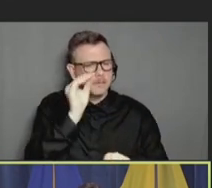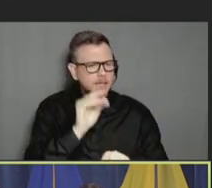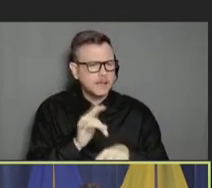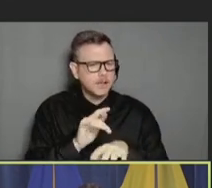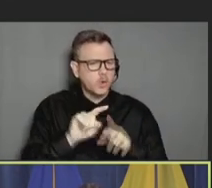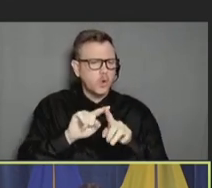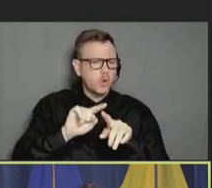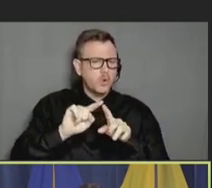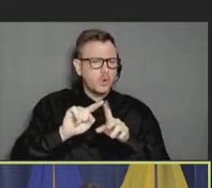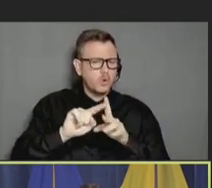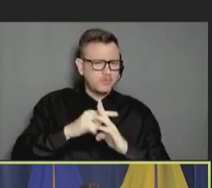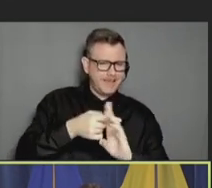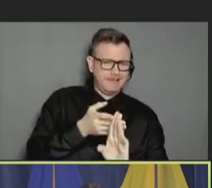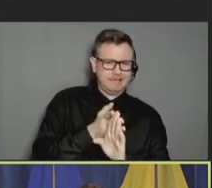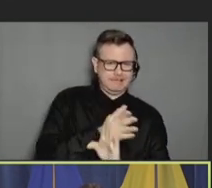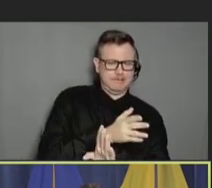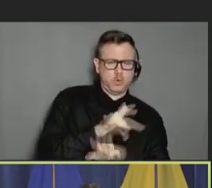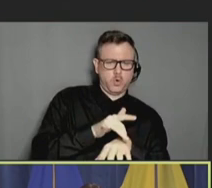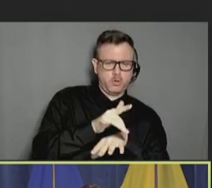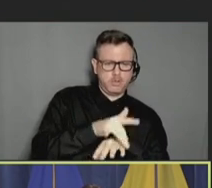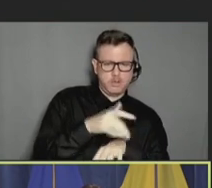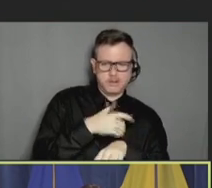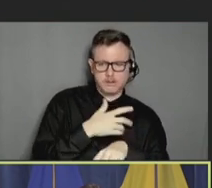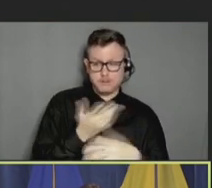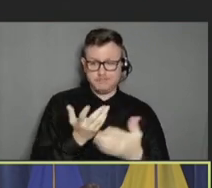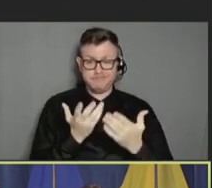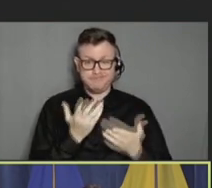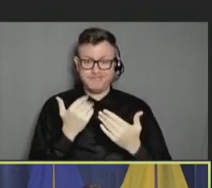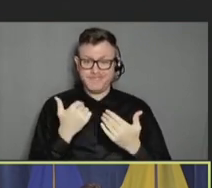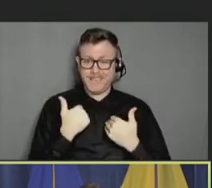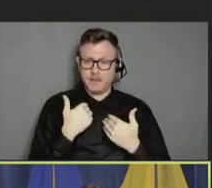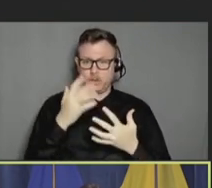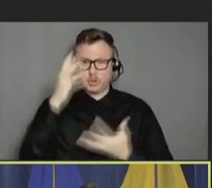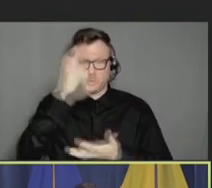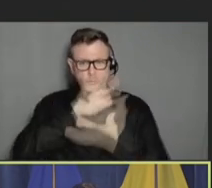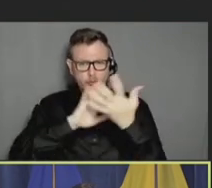really kind of informed this idea that we may have confusion and misinformation and,